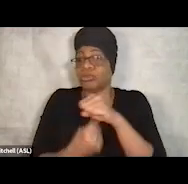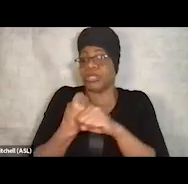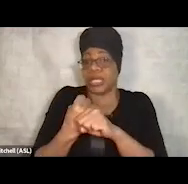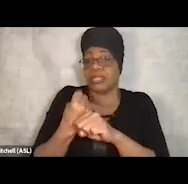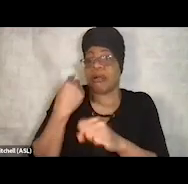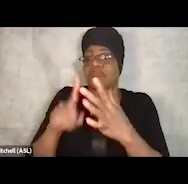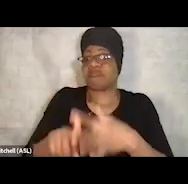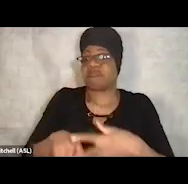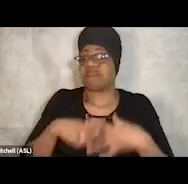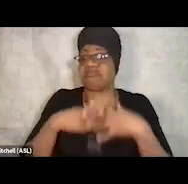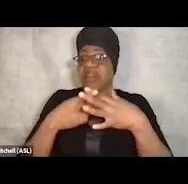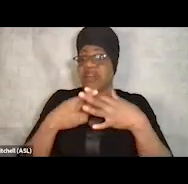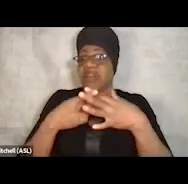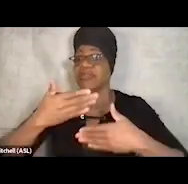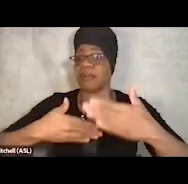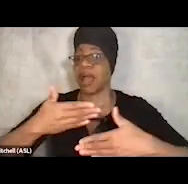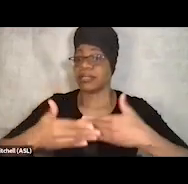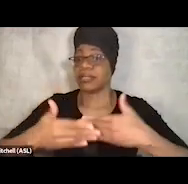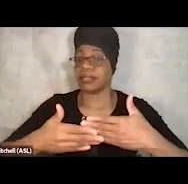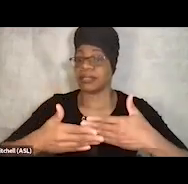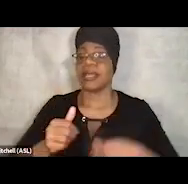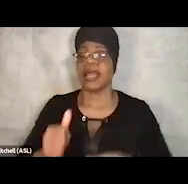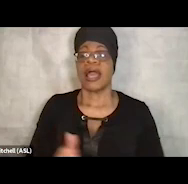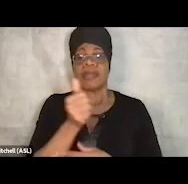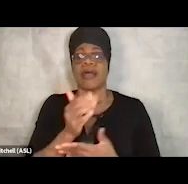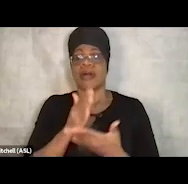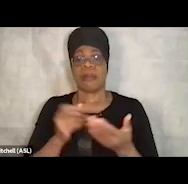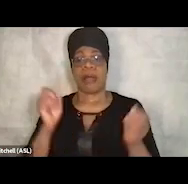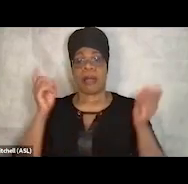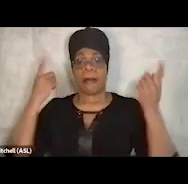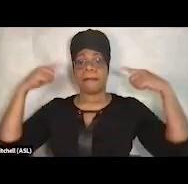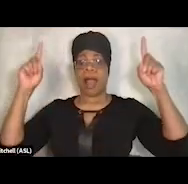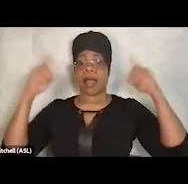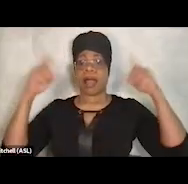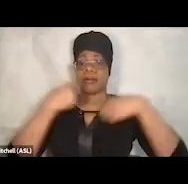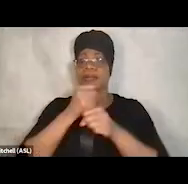And the other piece was, "Okay, we made the referral. Well, what's happened with that referral?"